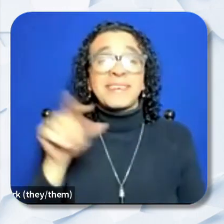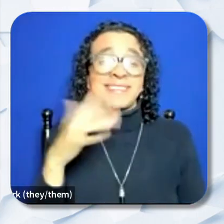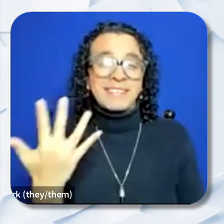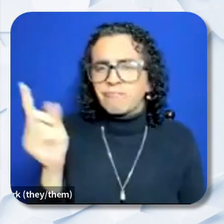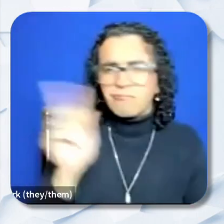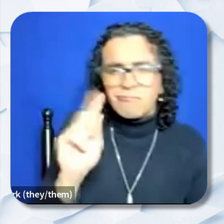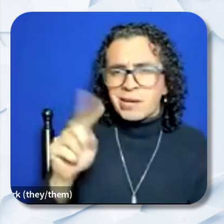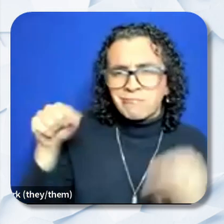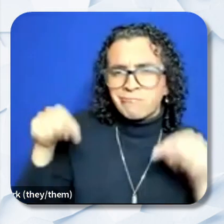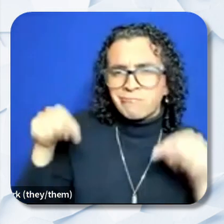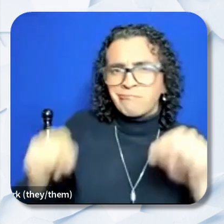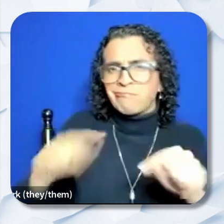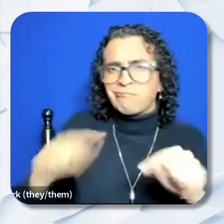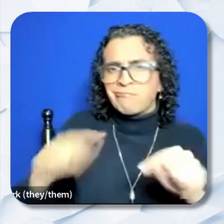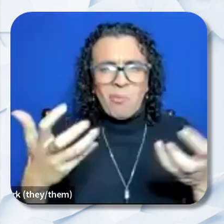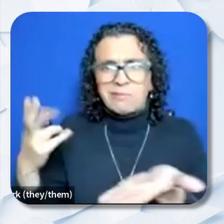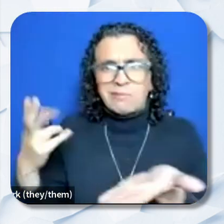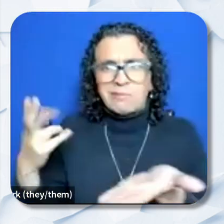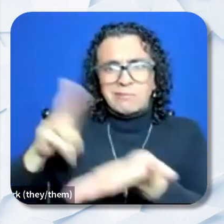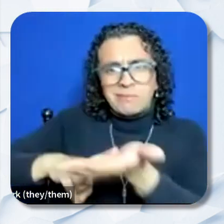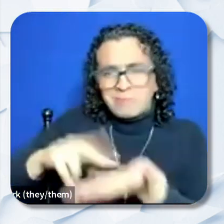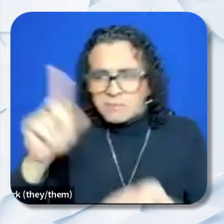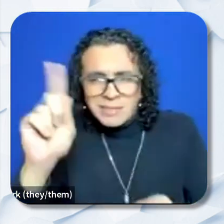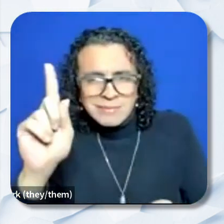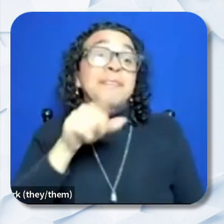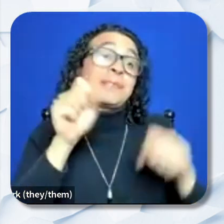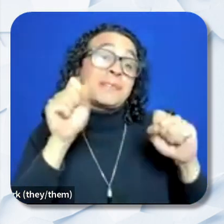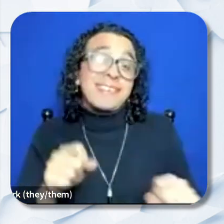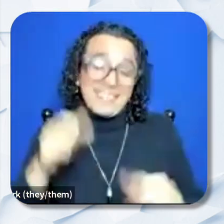would you like the signature? You may include the signature at the end of the application narrative.